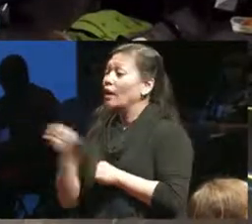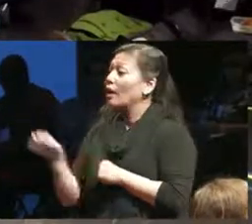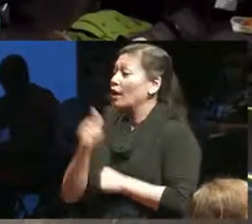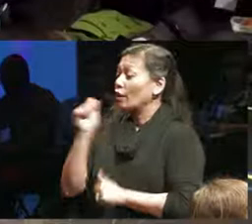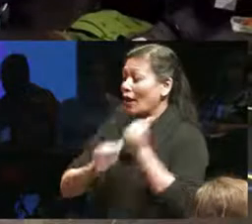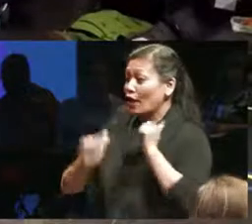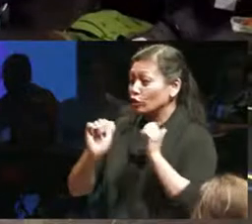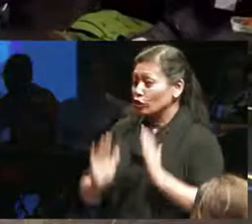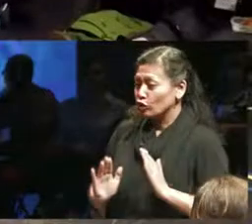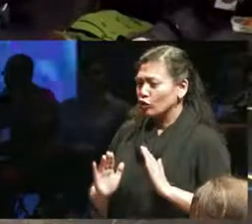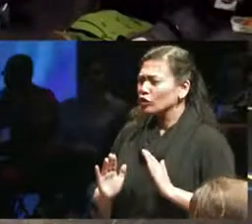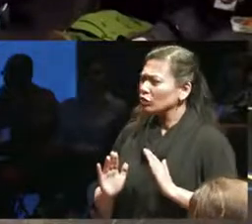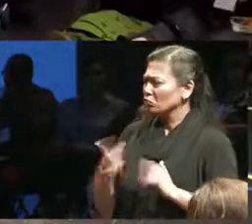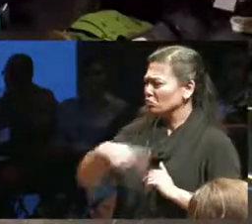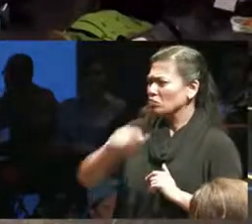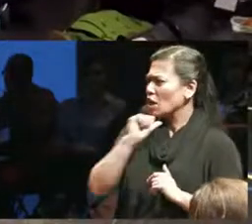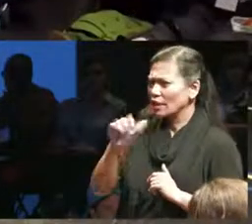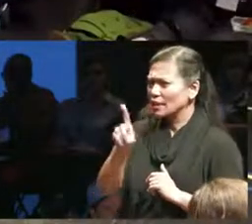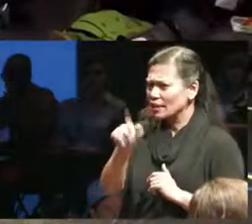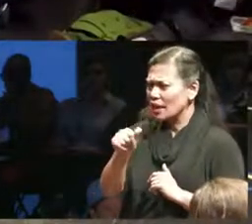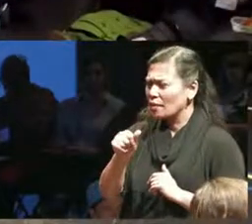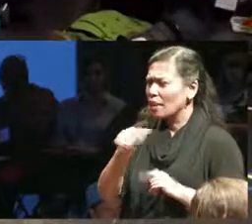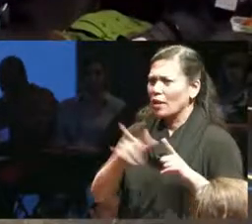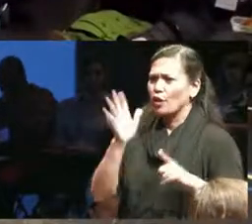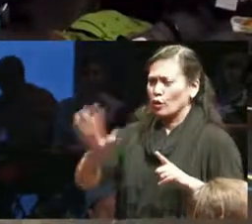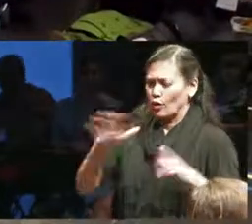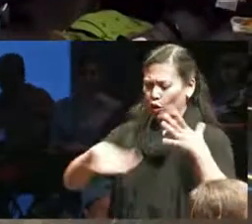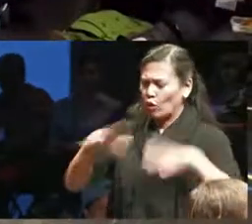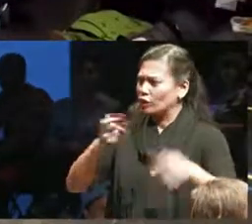were not disabled who would have quick costume changes and there would be a